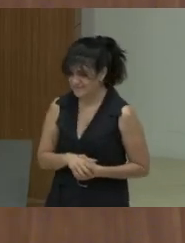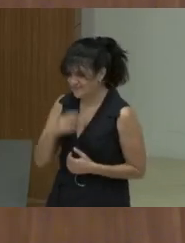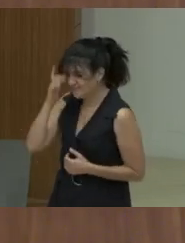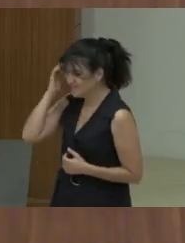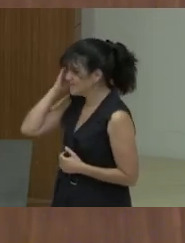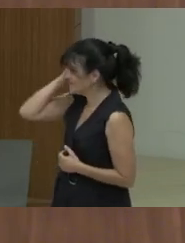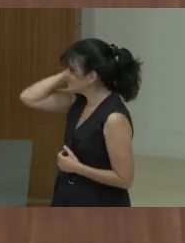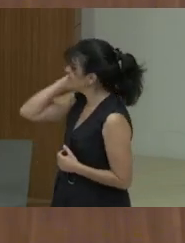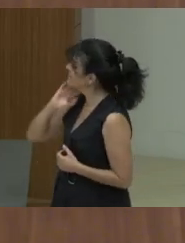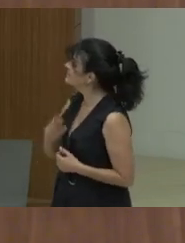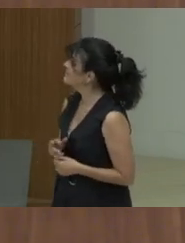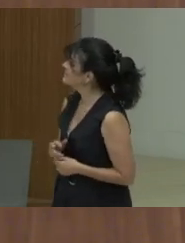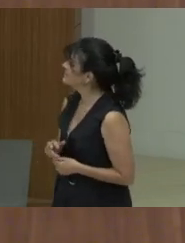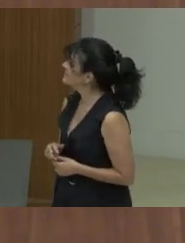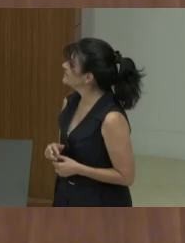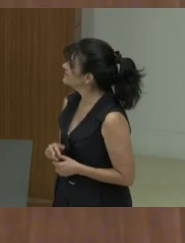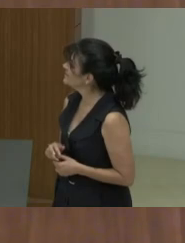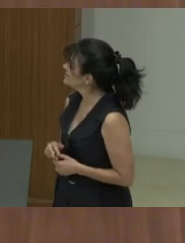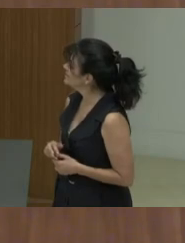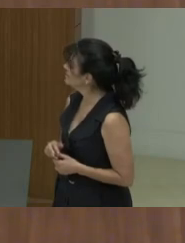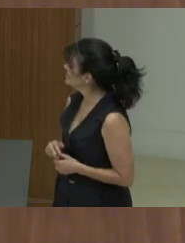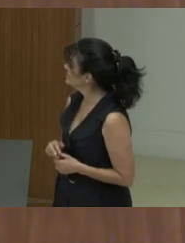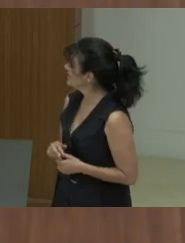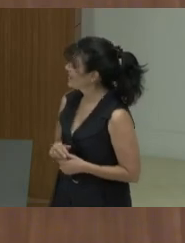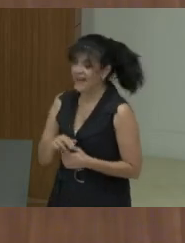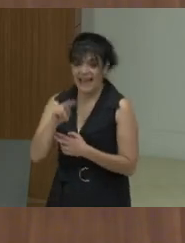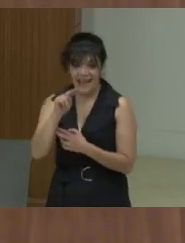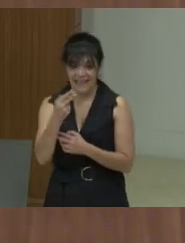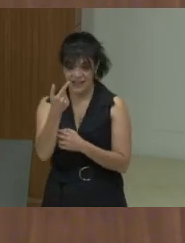Before I start talking about my part, the NGO halo effect, it would be very interesting